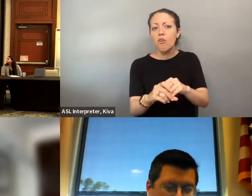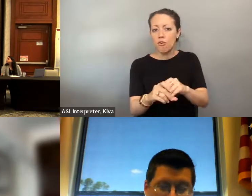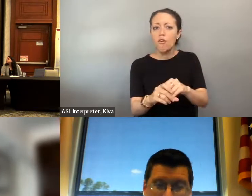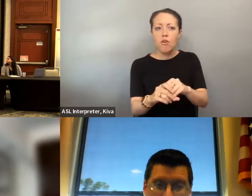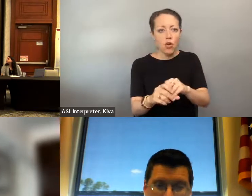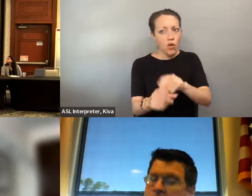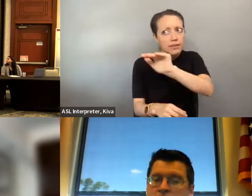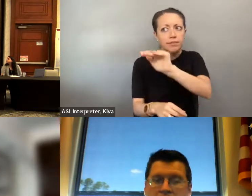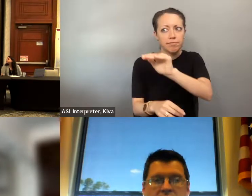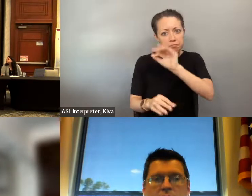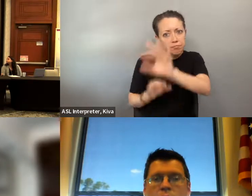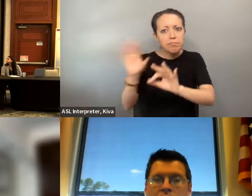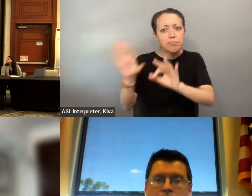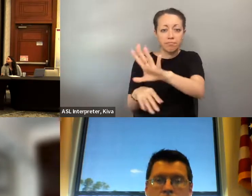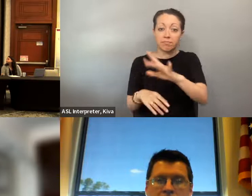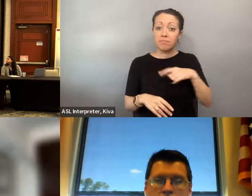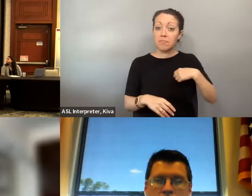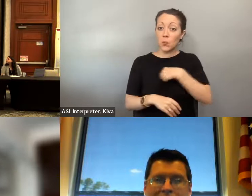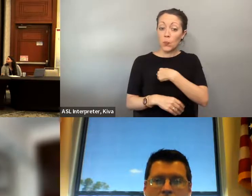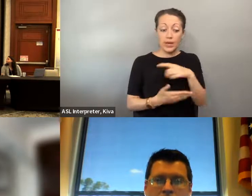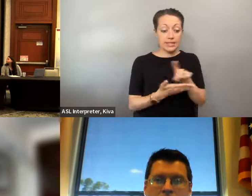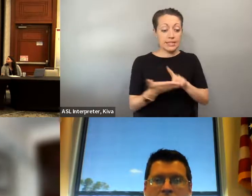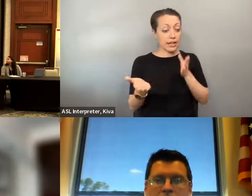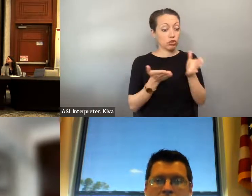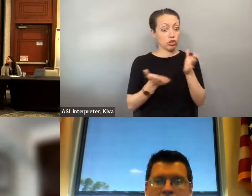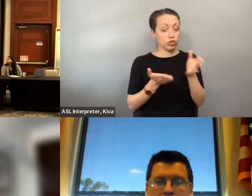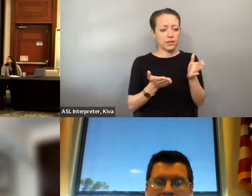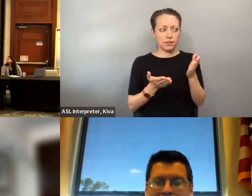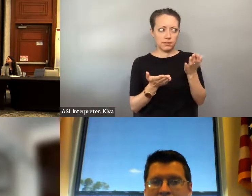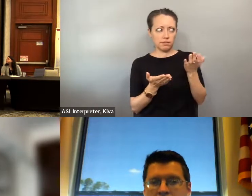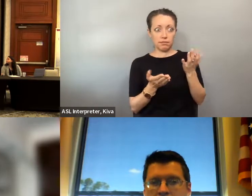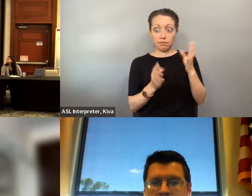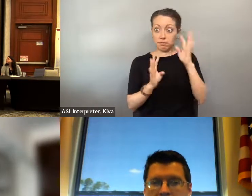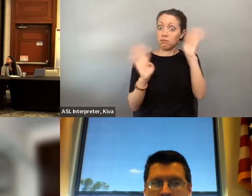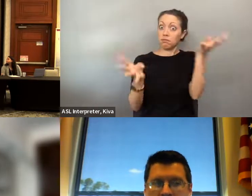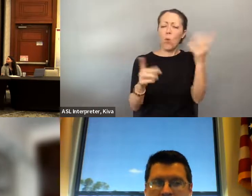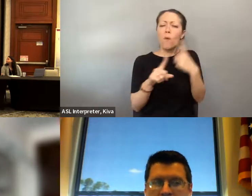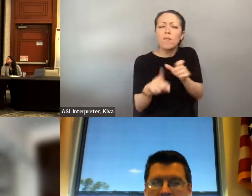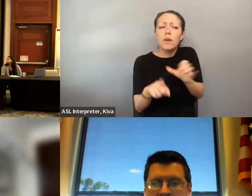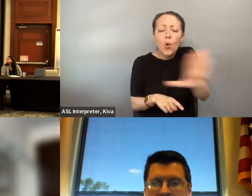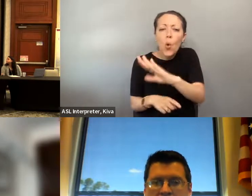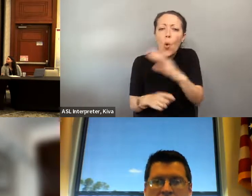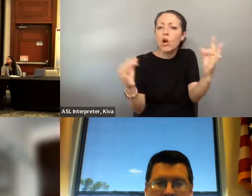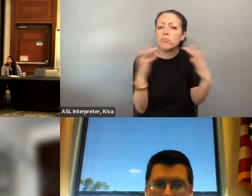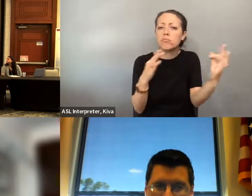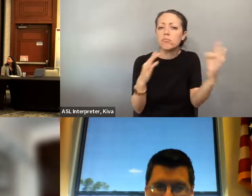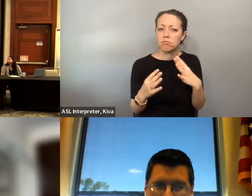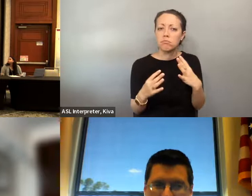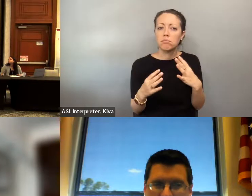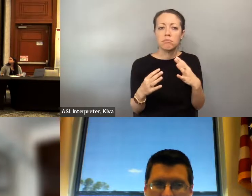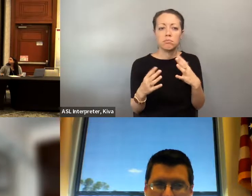these services and those are the ones that I would suggest that you get engaged with, because, you know, we're -- we And then having, you know, voices from the different groups impacted by these services, and those are the ones that I would suggest that you you get engaged with, because you know we're we're we make our services based on what information we have And So getting active.